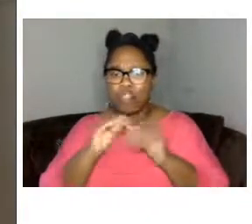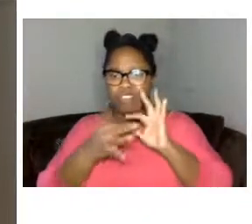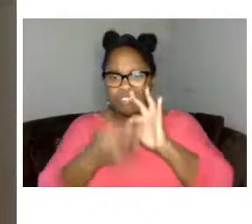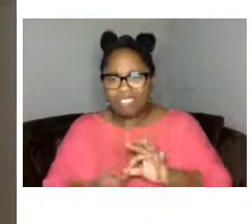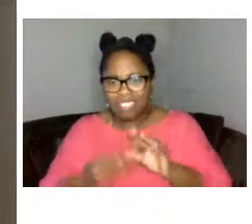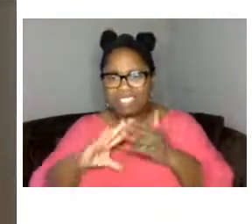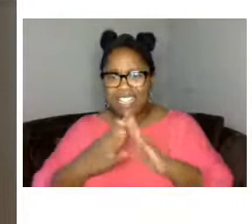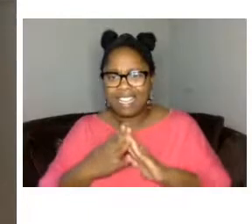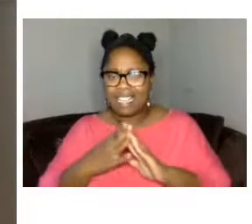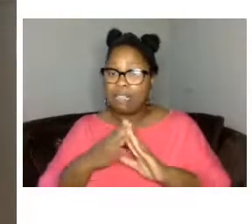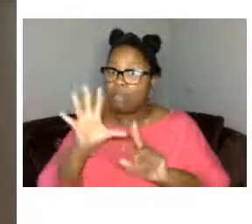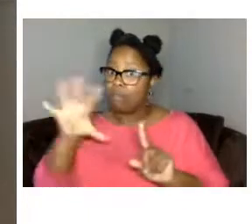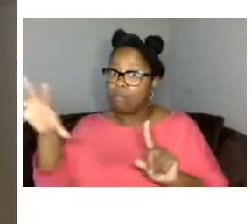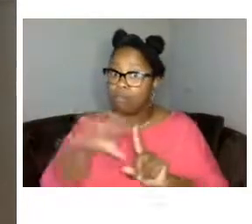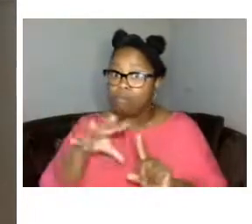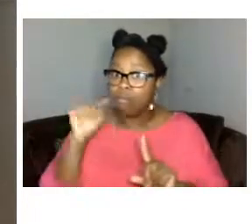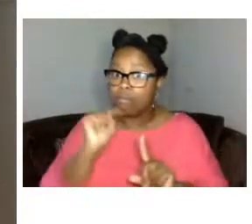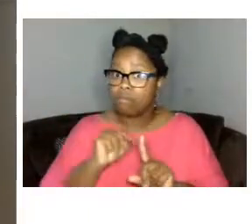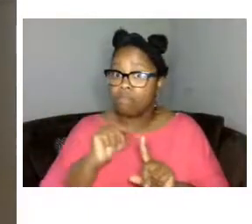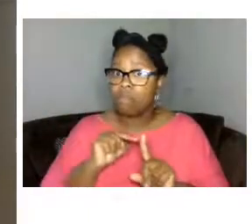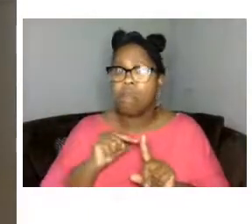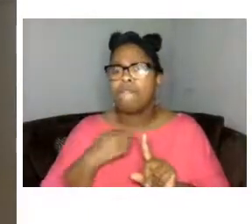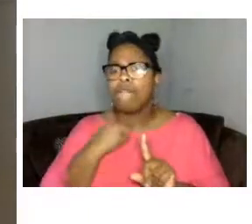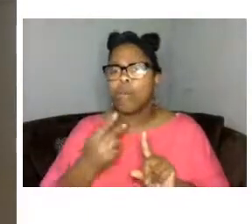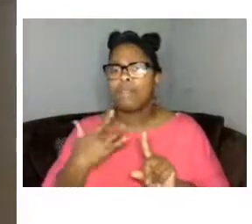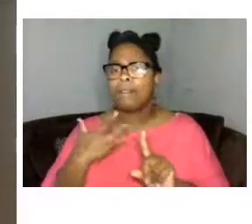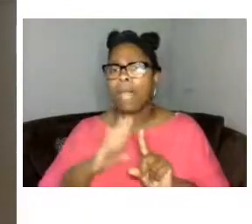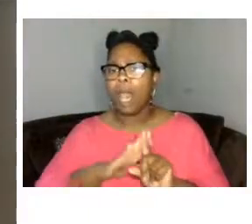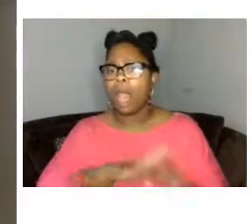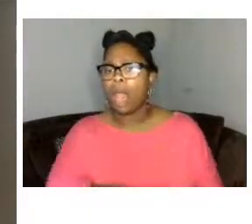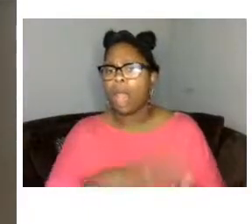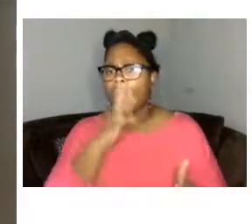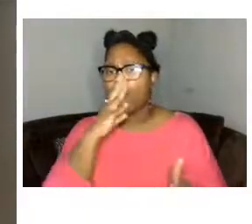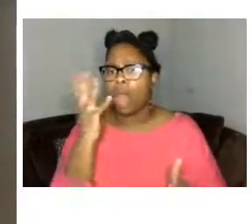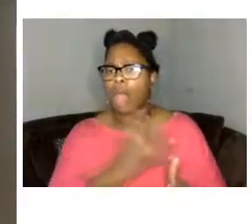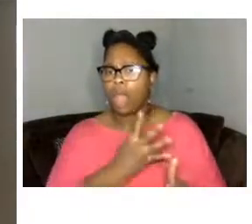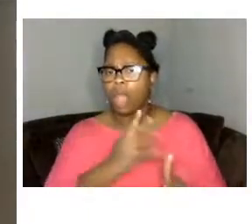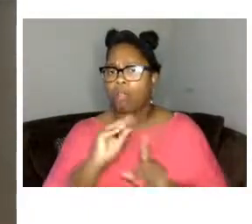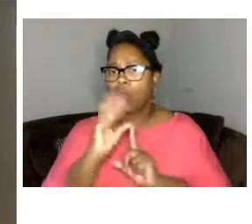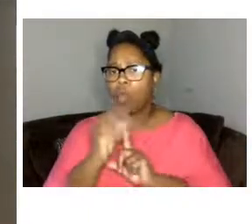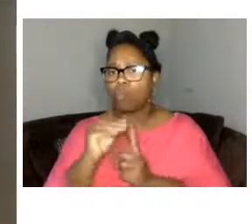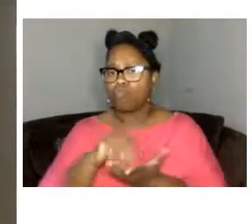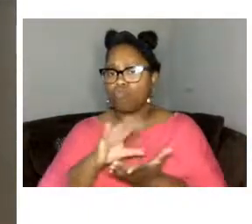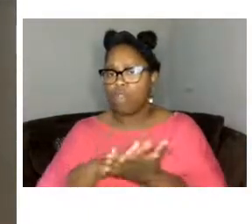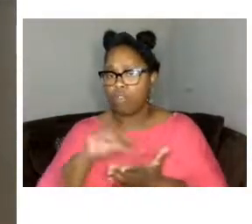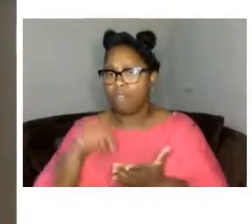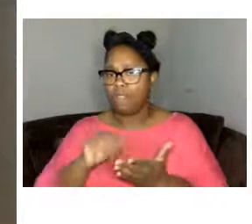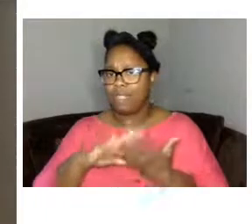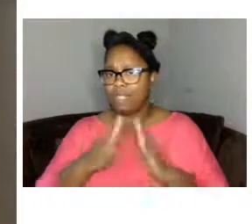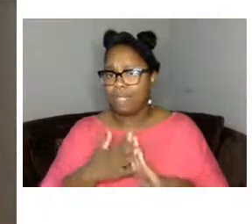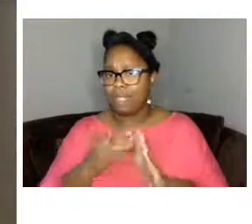voices that are too often unheard and overlooked in the cultural record of the city so i'd like to thank miles banks